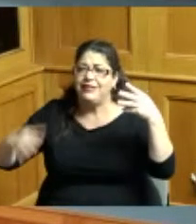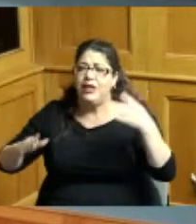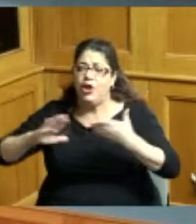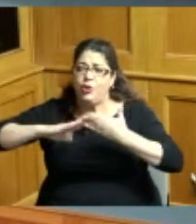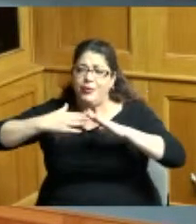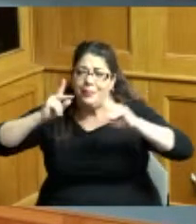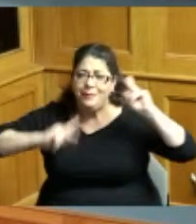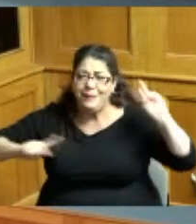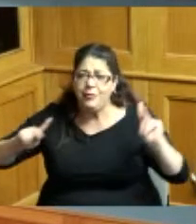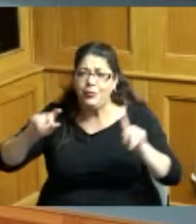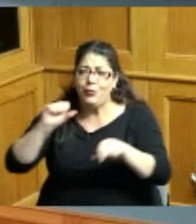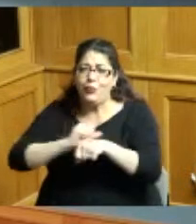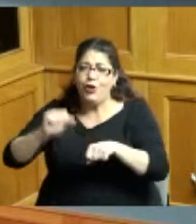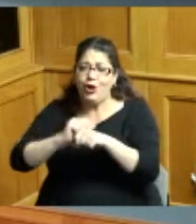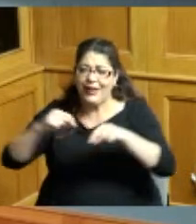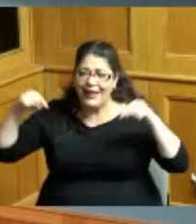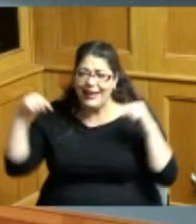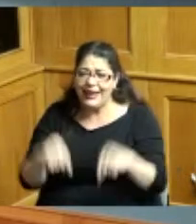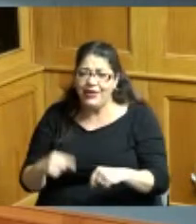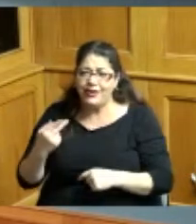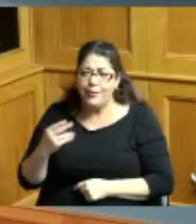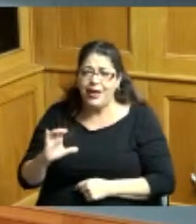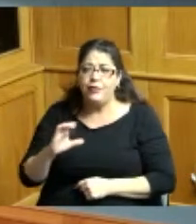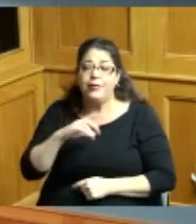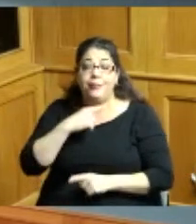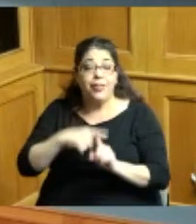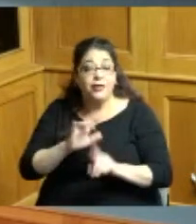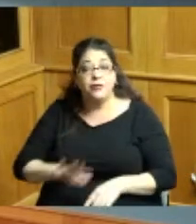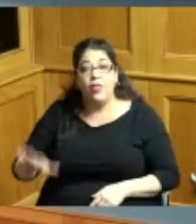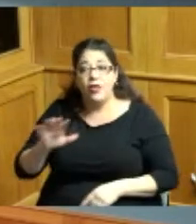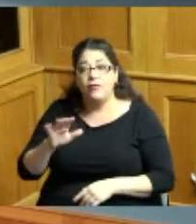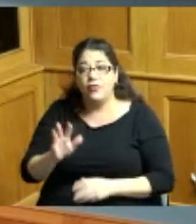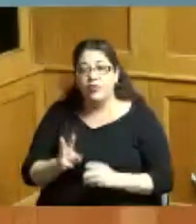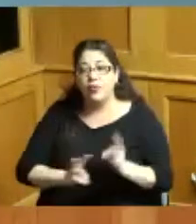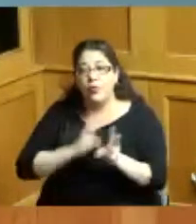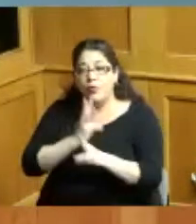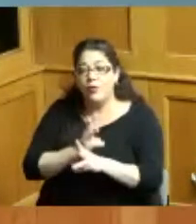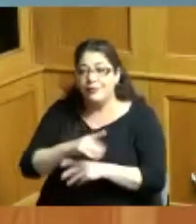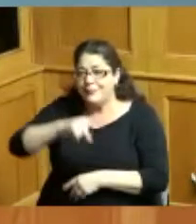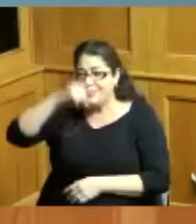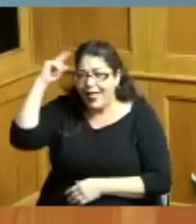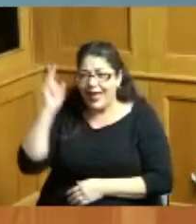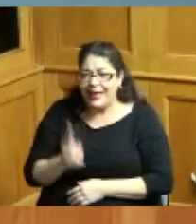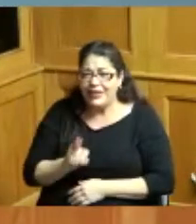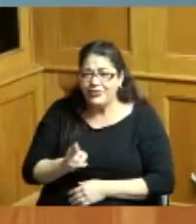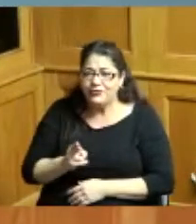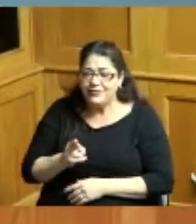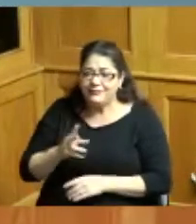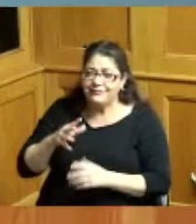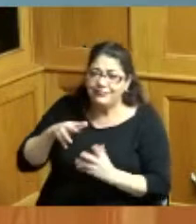but all over the world as I said earlier black history is American history and I also remember